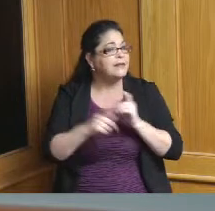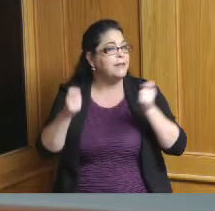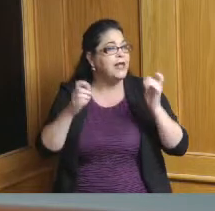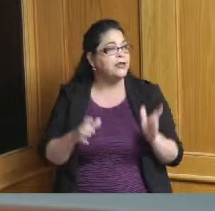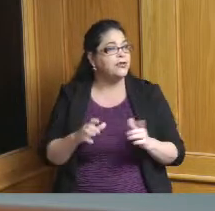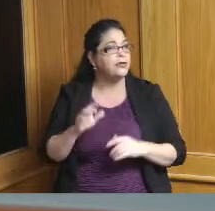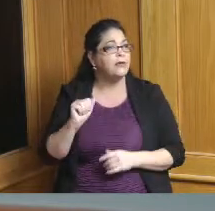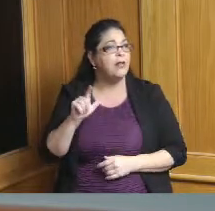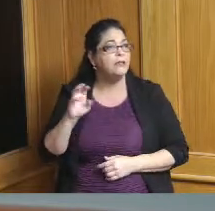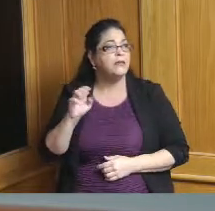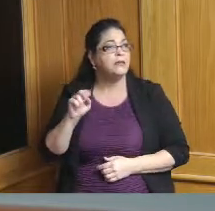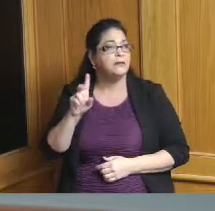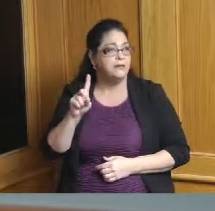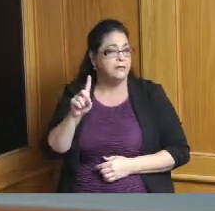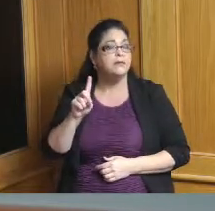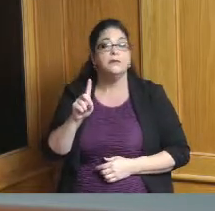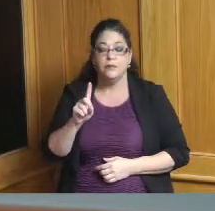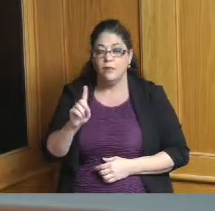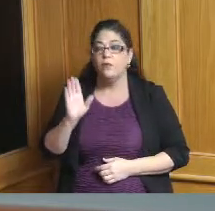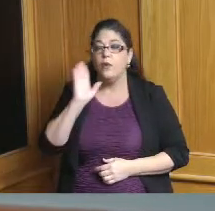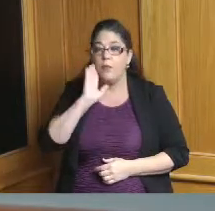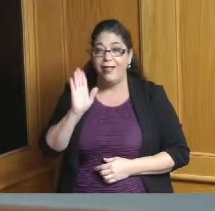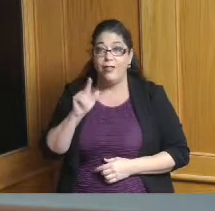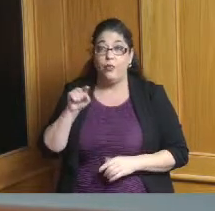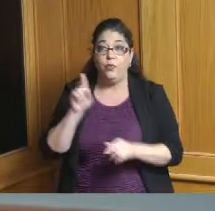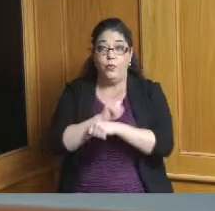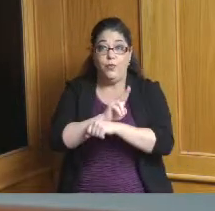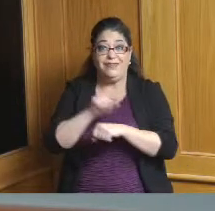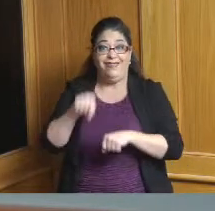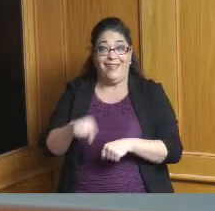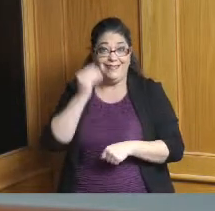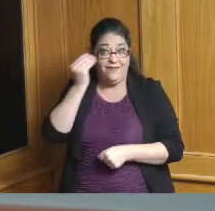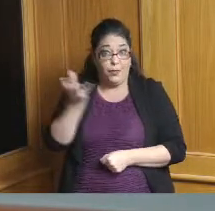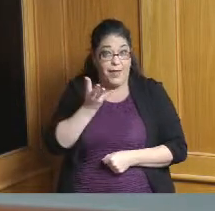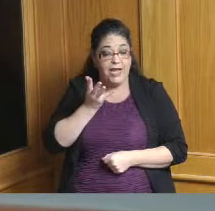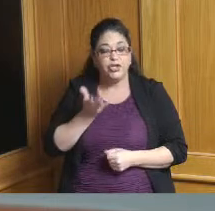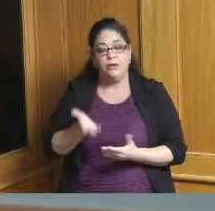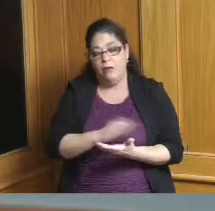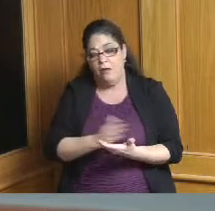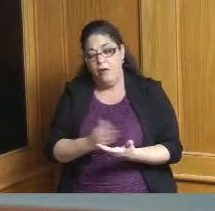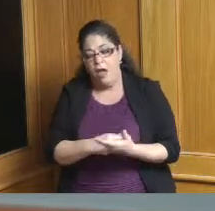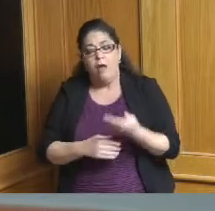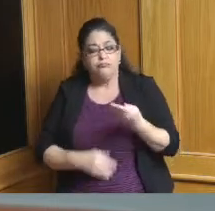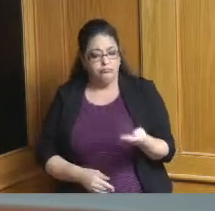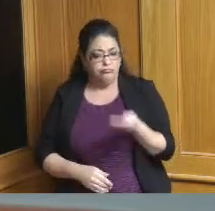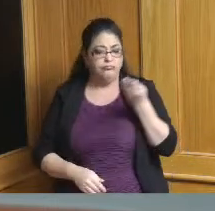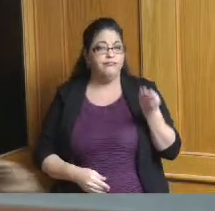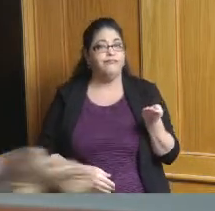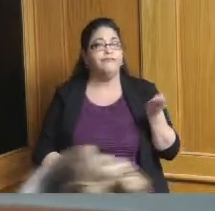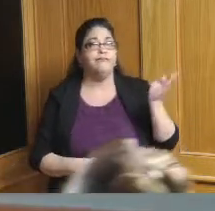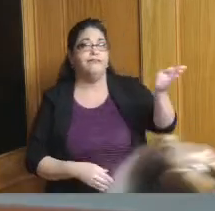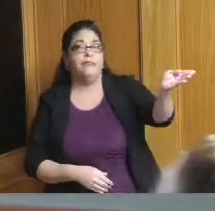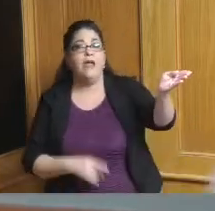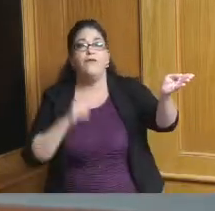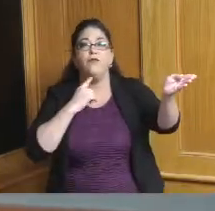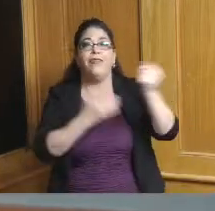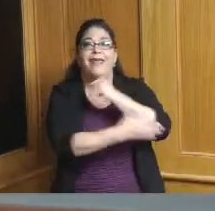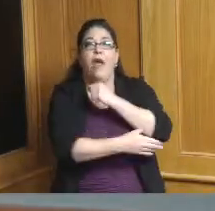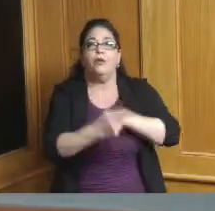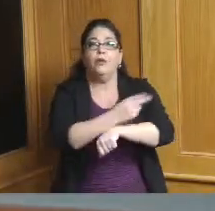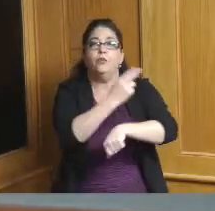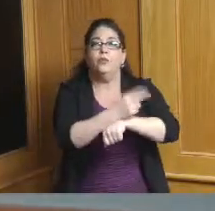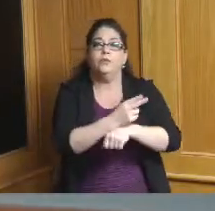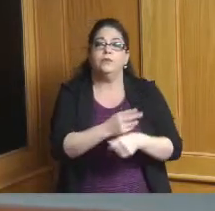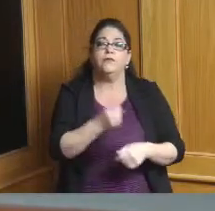Allman we will take this document and turn that into for the counties you specifically extract